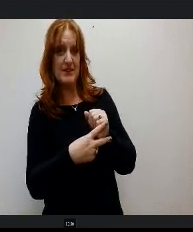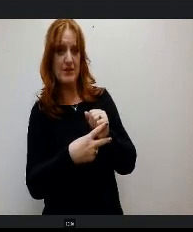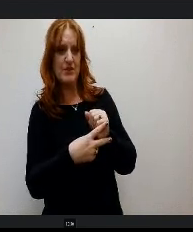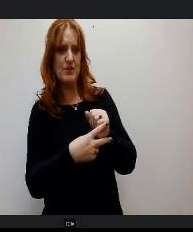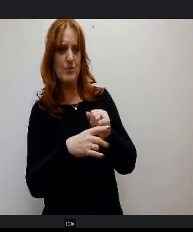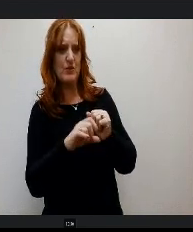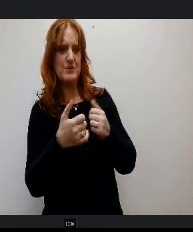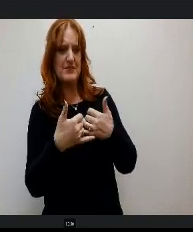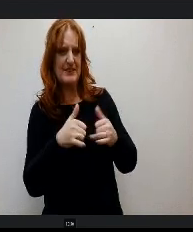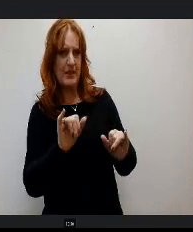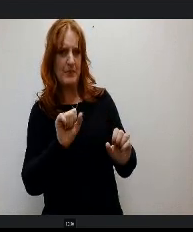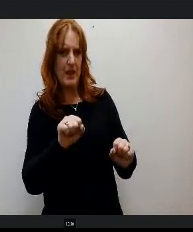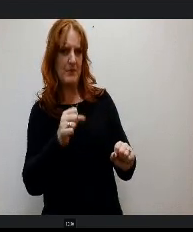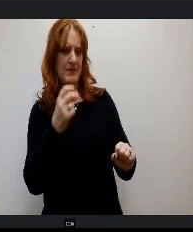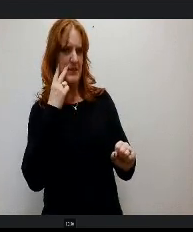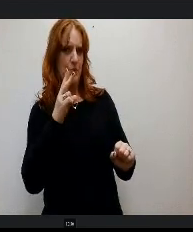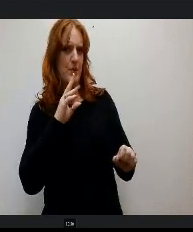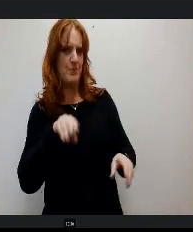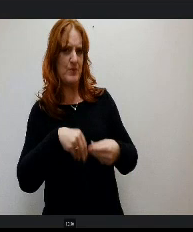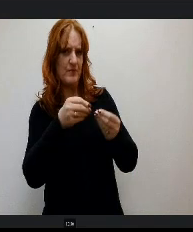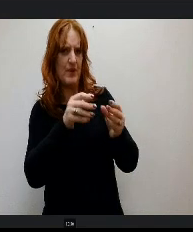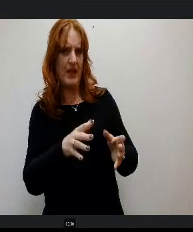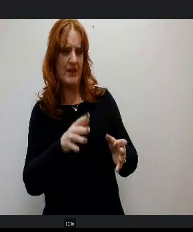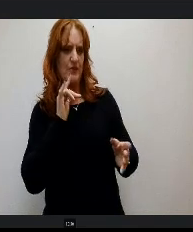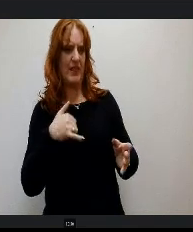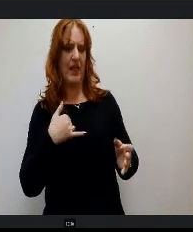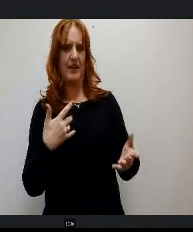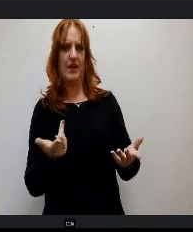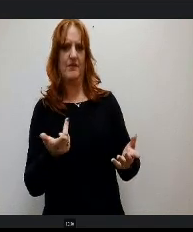need to provide a folder on the bus for each one of the drivers that will